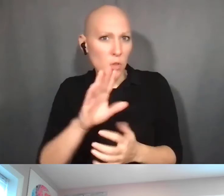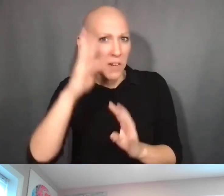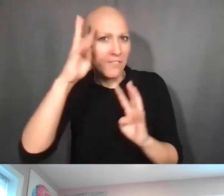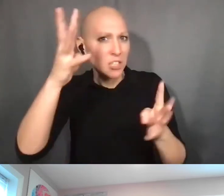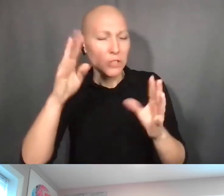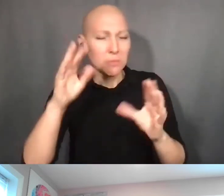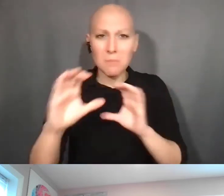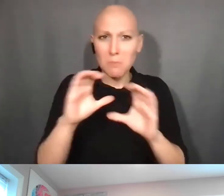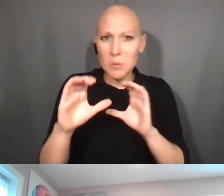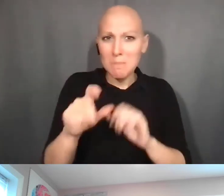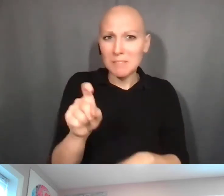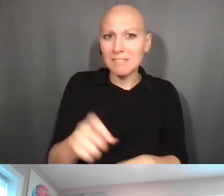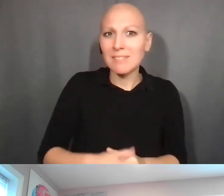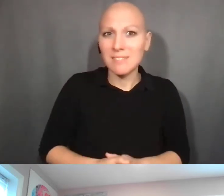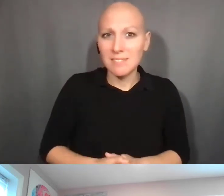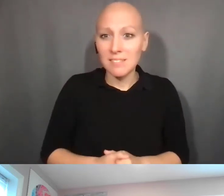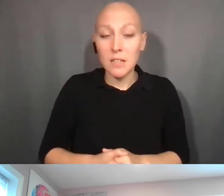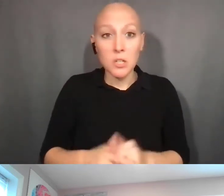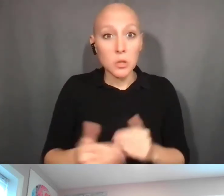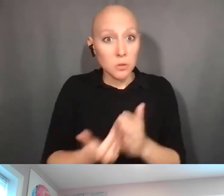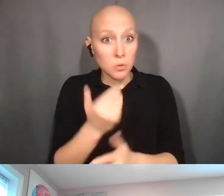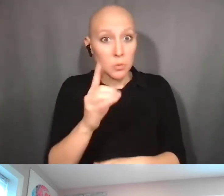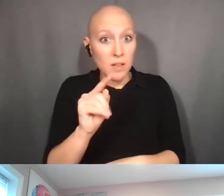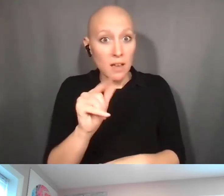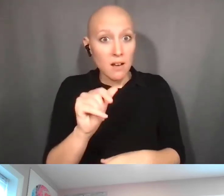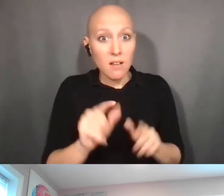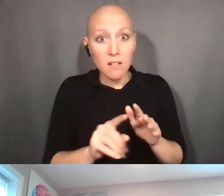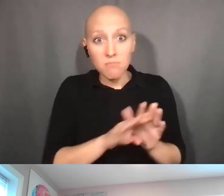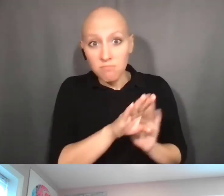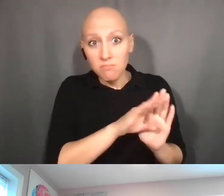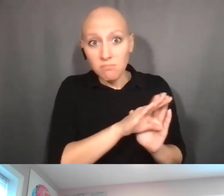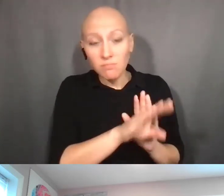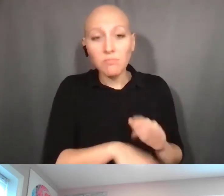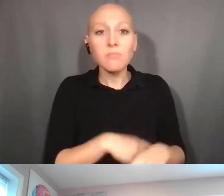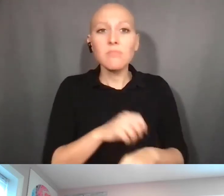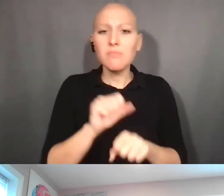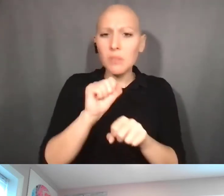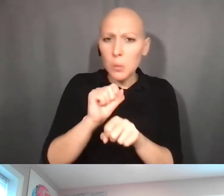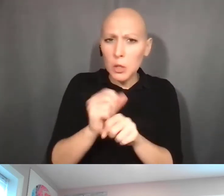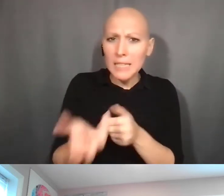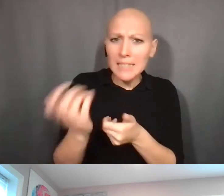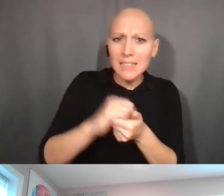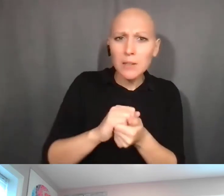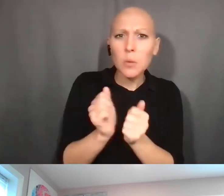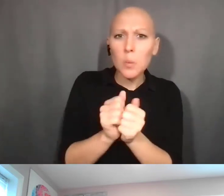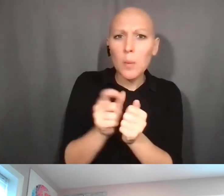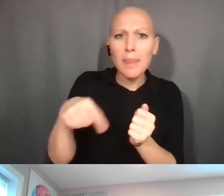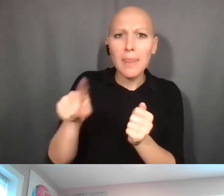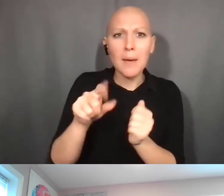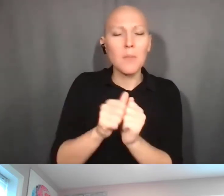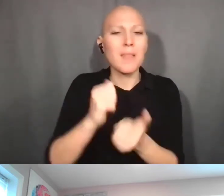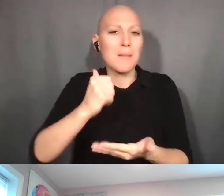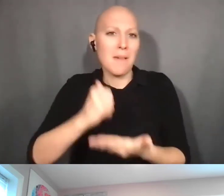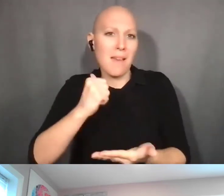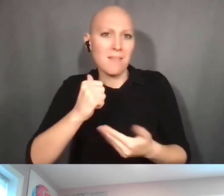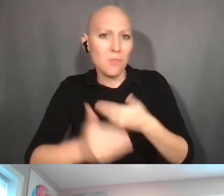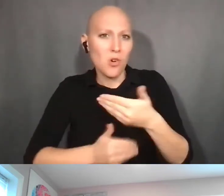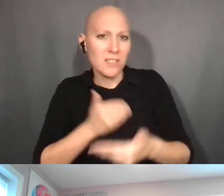If you have new data and you'll be working with them in the patent process. But of all the responsibilities that you have as an investigator,